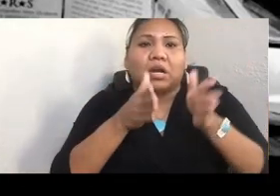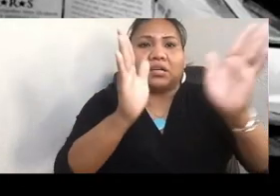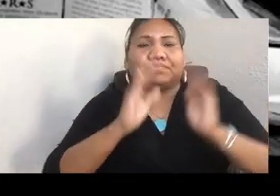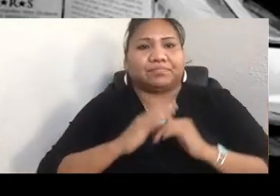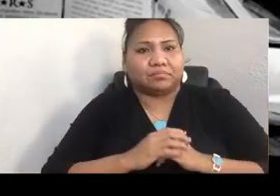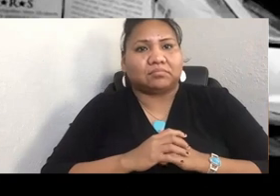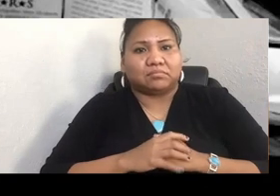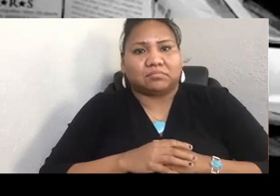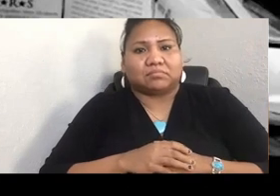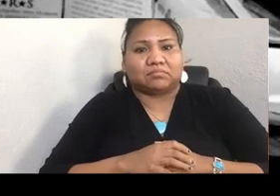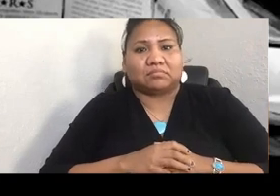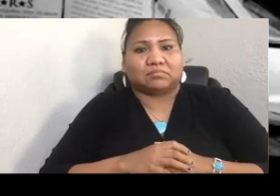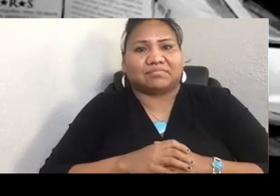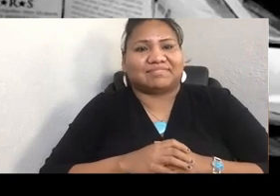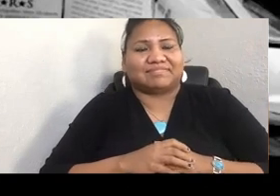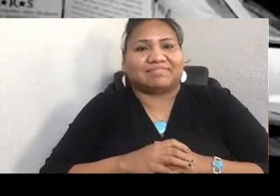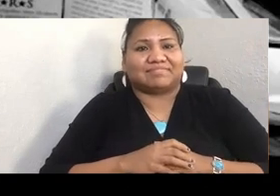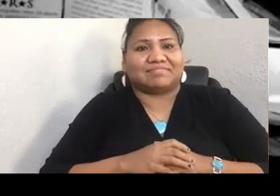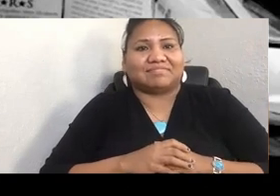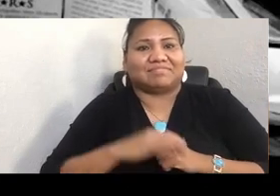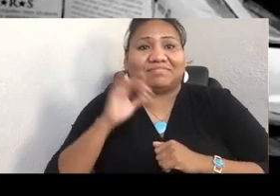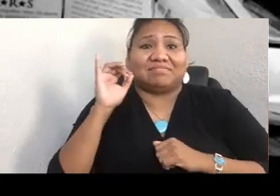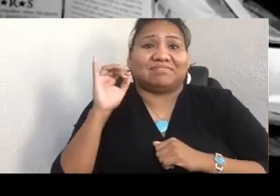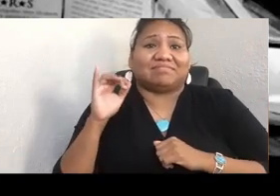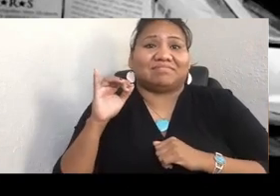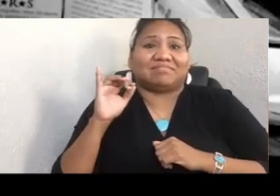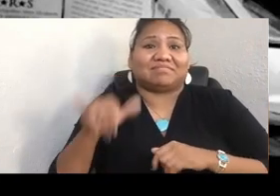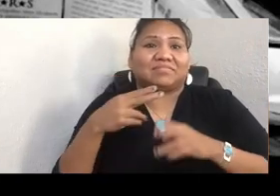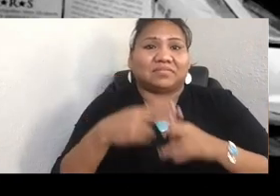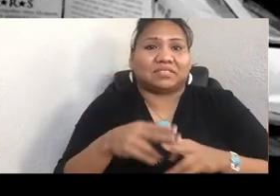That's called epistemology in Western philosophical terms.